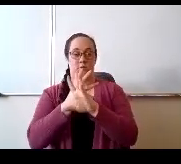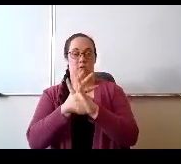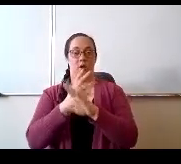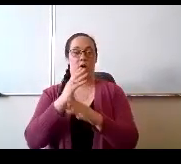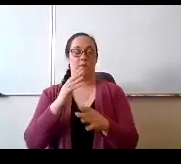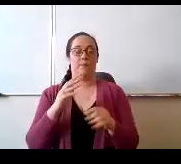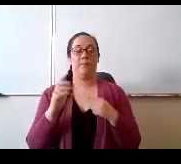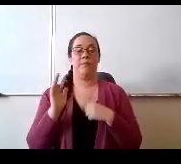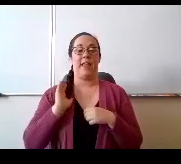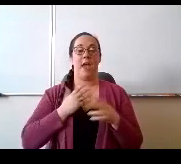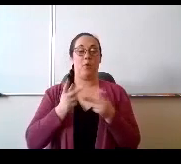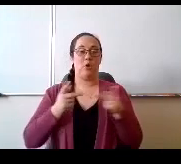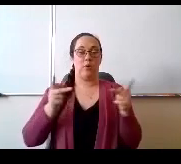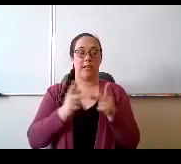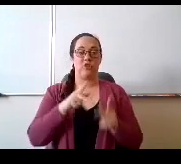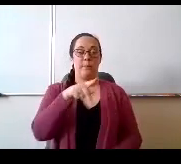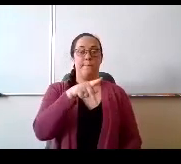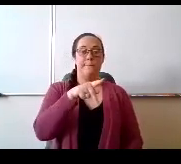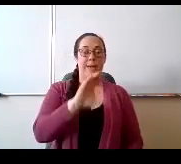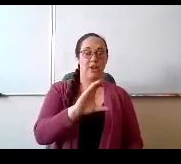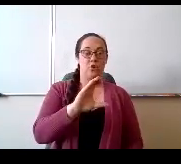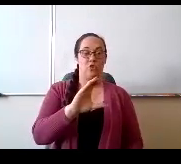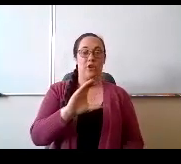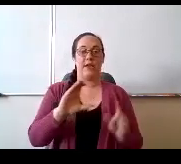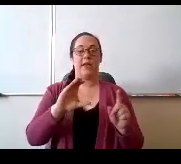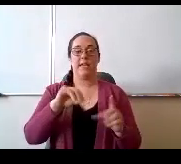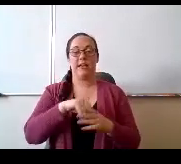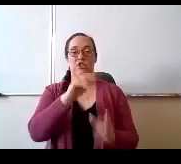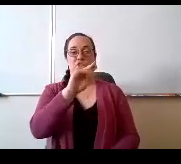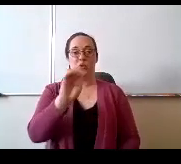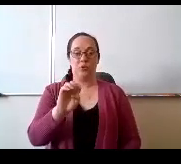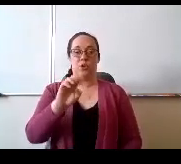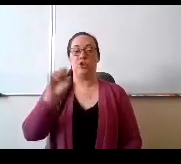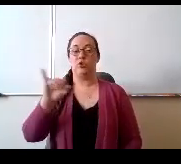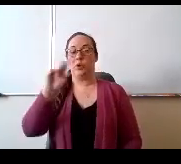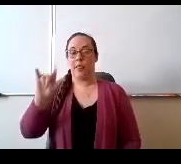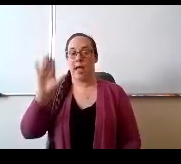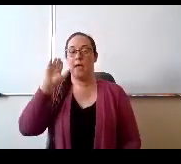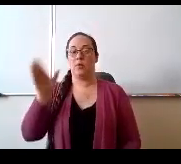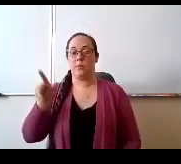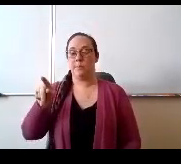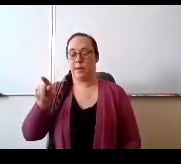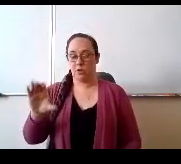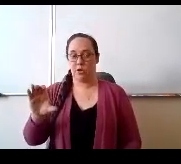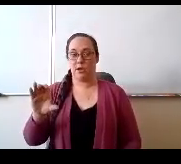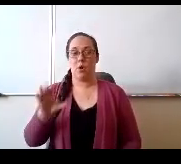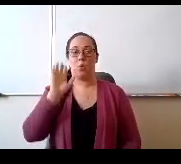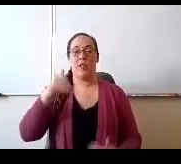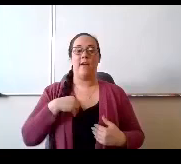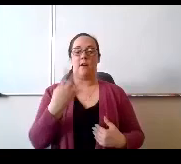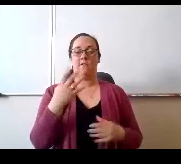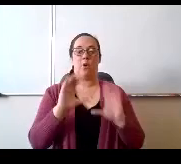Our sites are at Pine Creek in June Pine Creek. In July we will have four classes